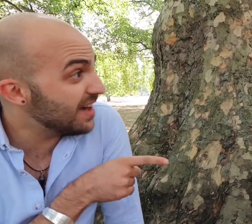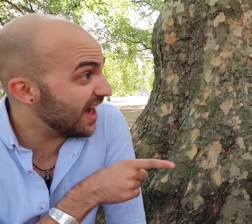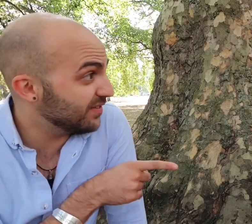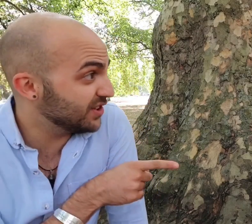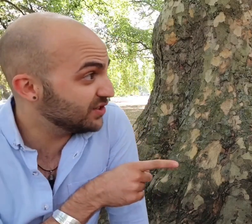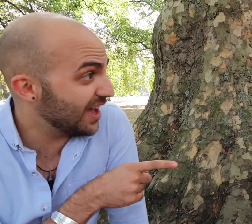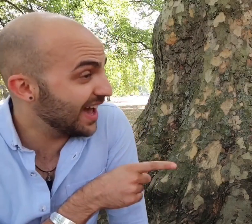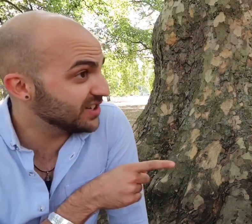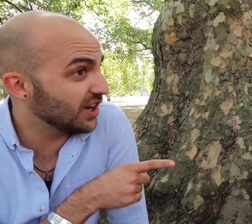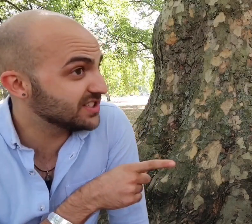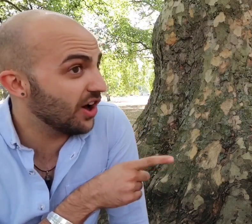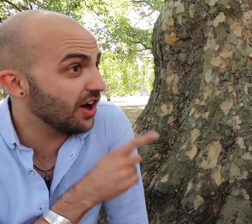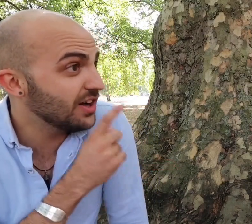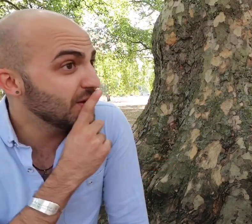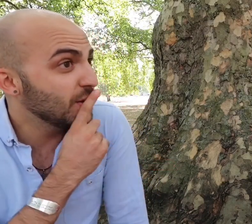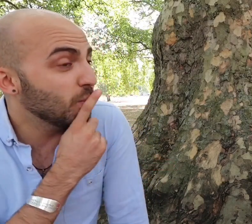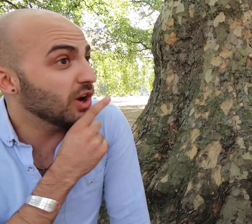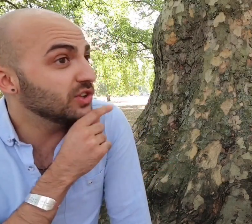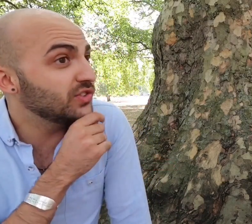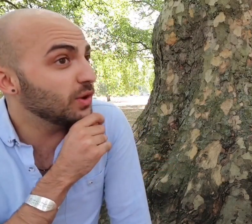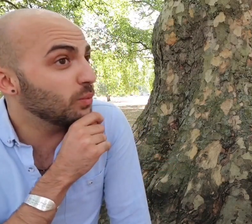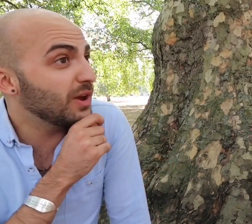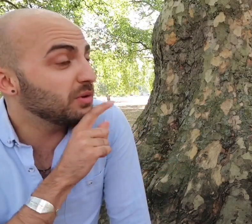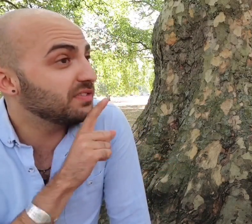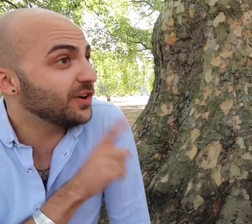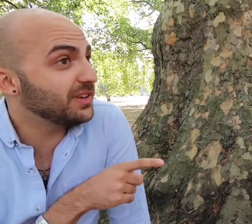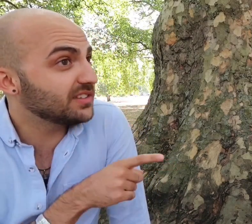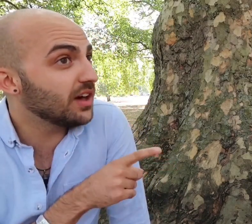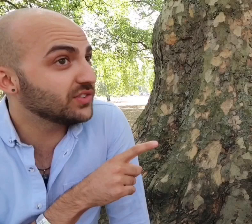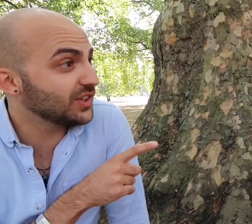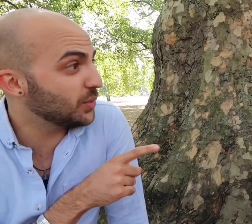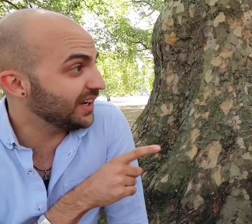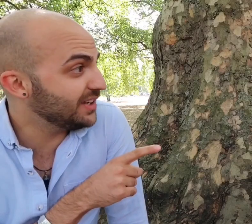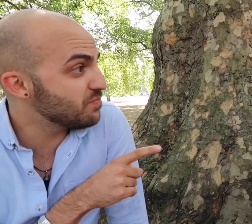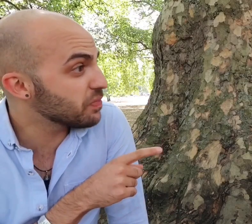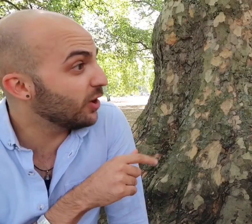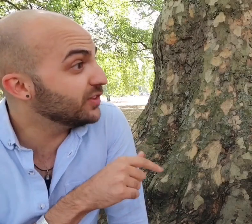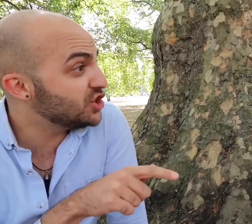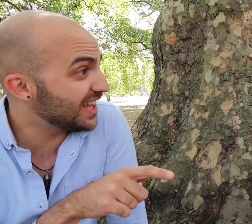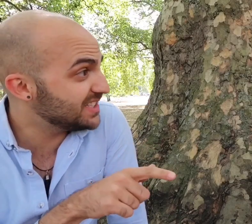ever ever had heart heart was when we were filming dancing queen on the jetty